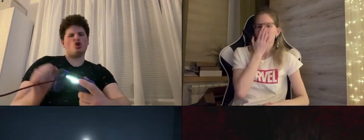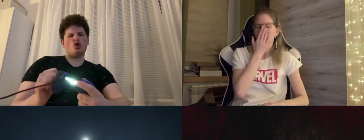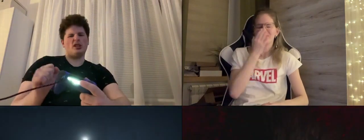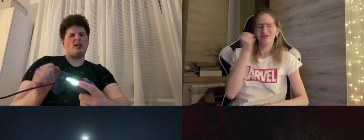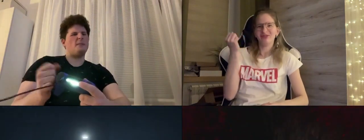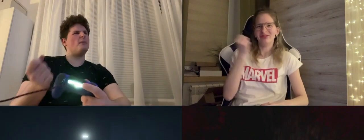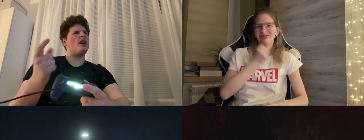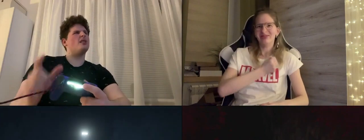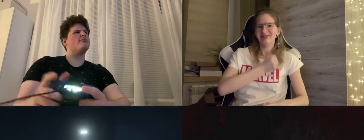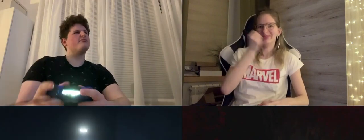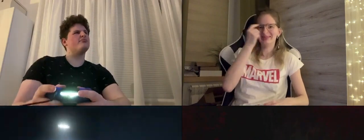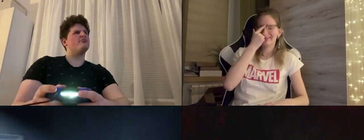Why? Snow? K: They surprised me!